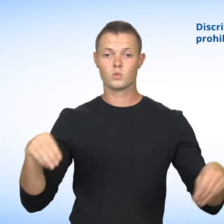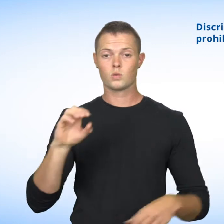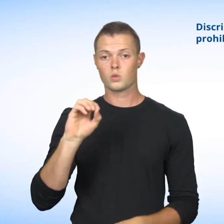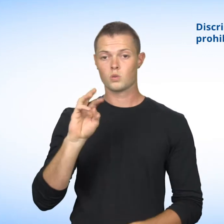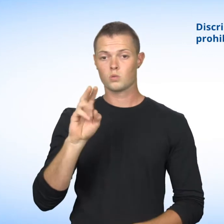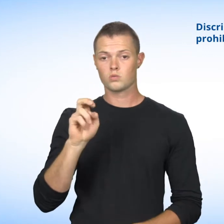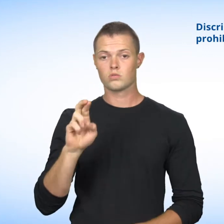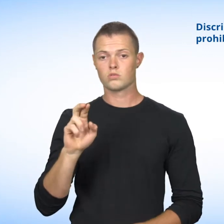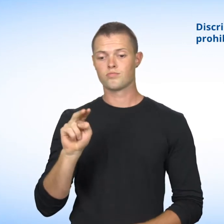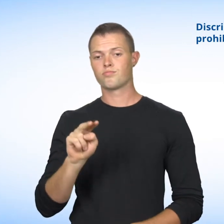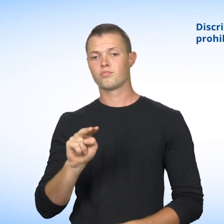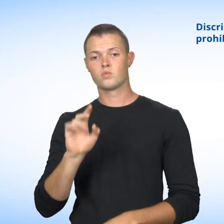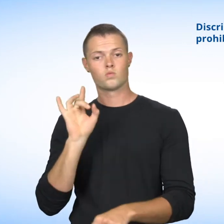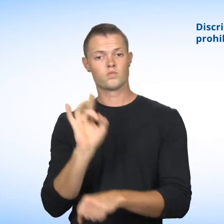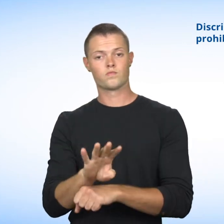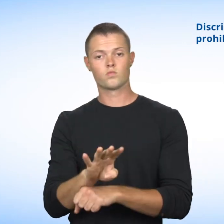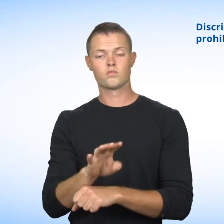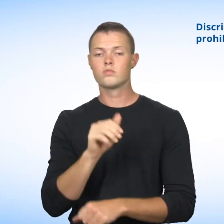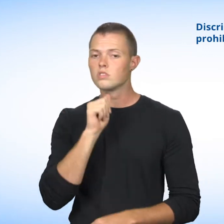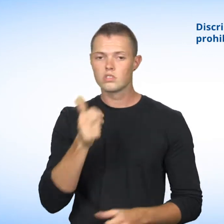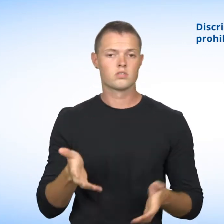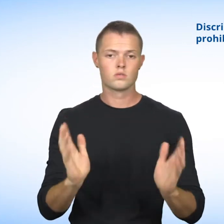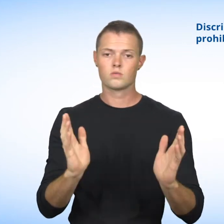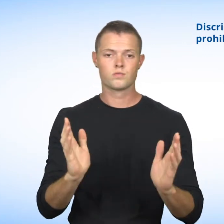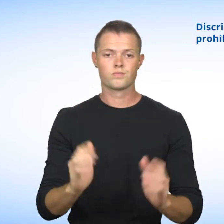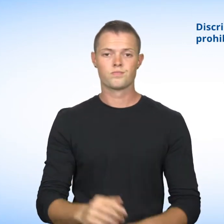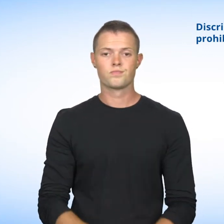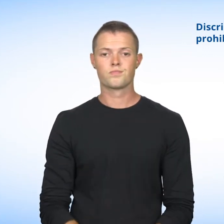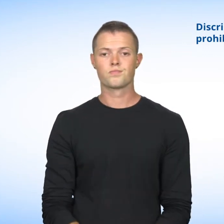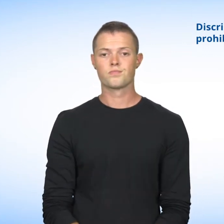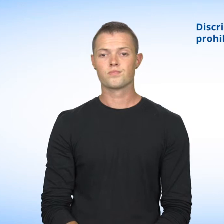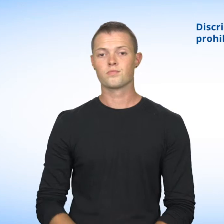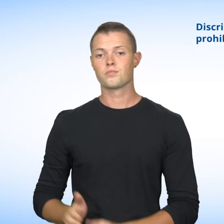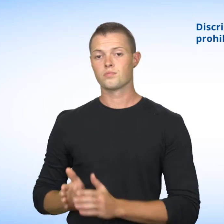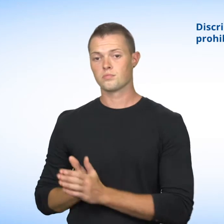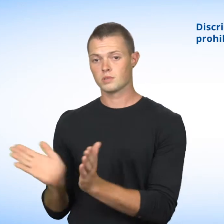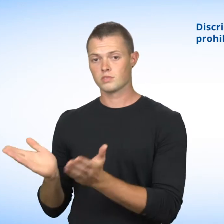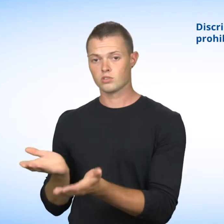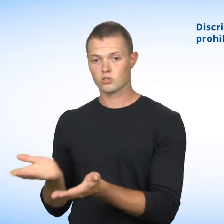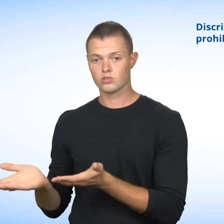to a person with a service dog.